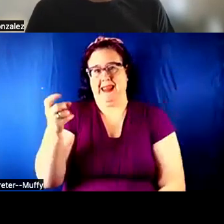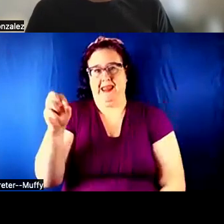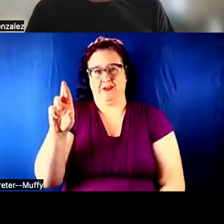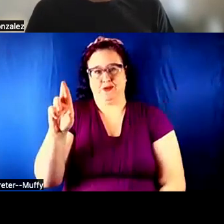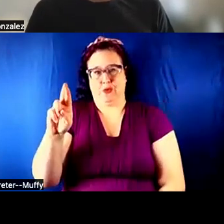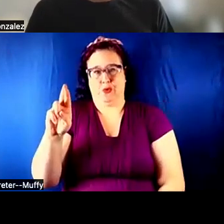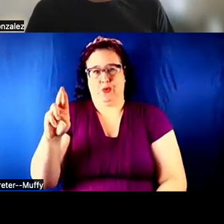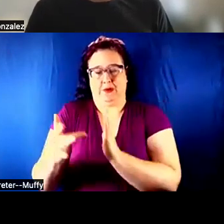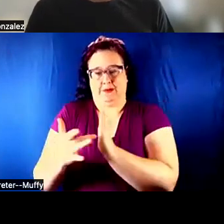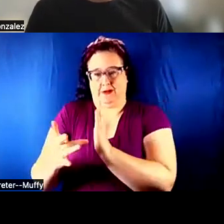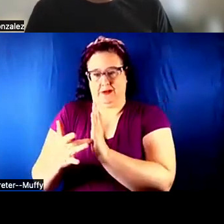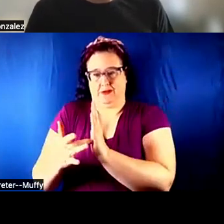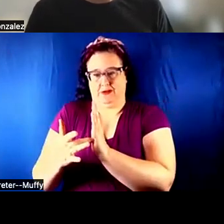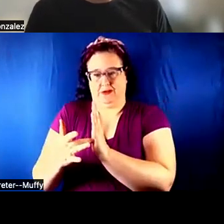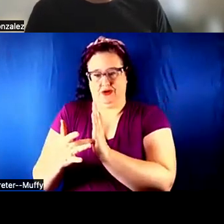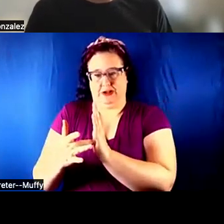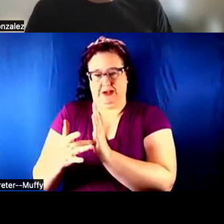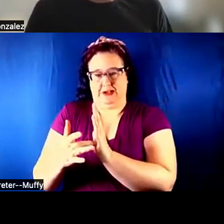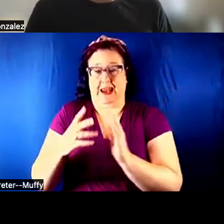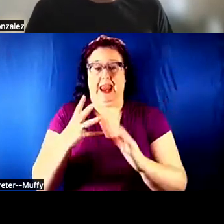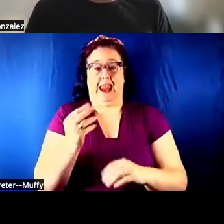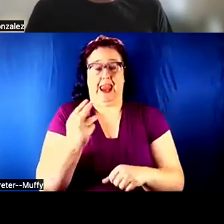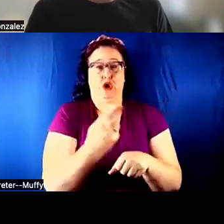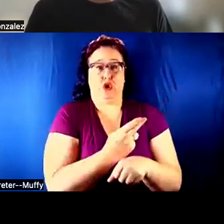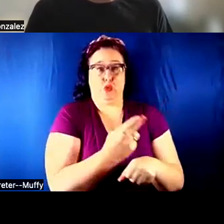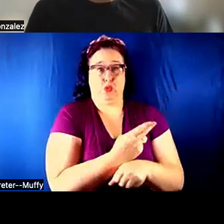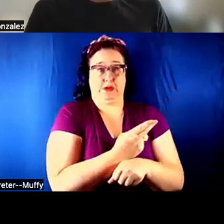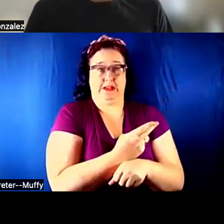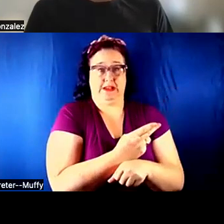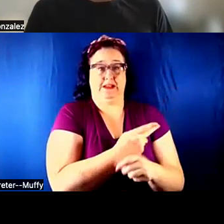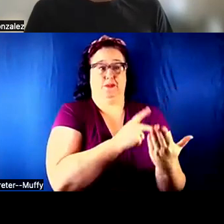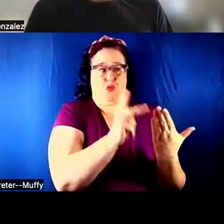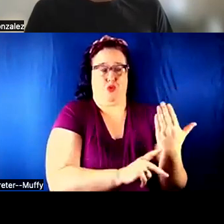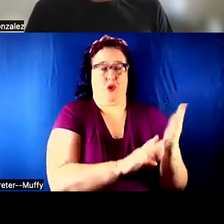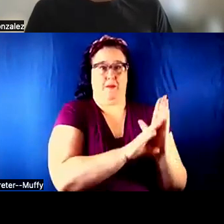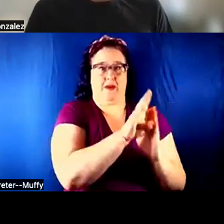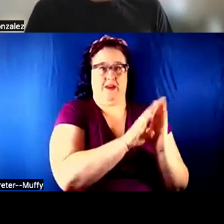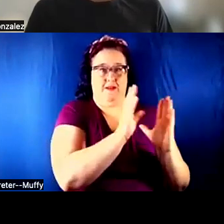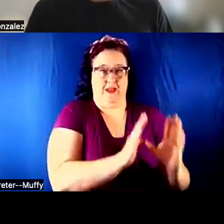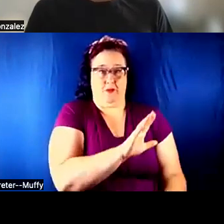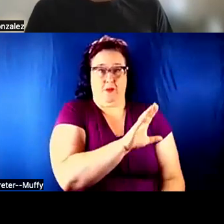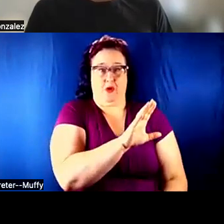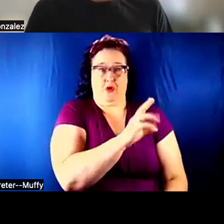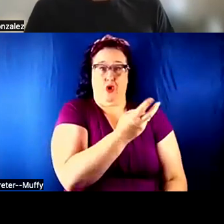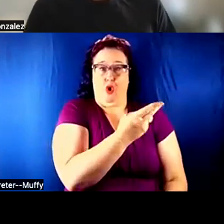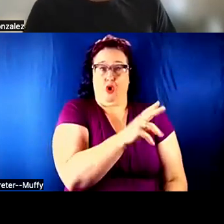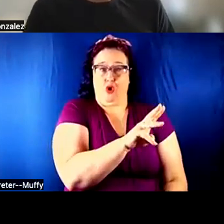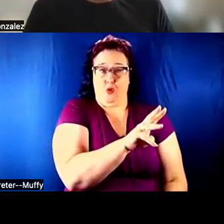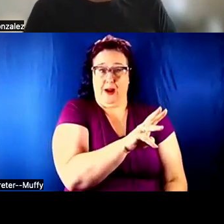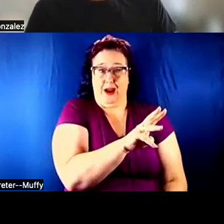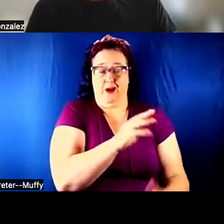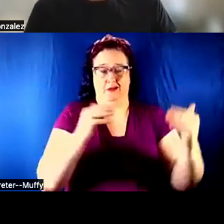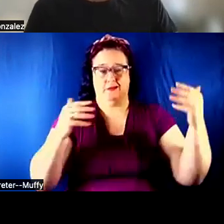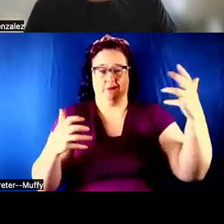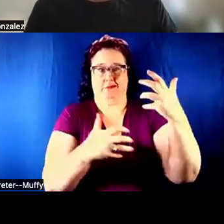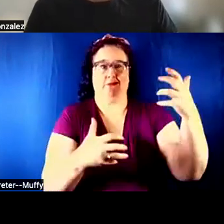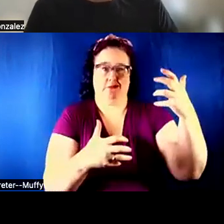AND XR APPLICATIONS DEVELOPED FOR THE HARDWARE DO NOT INCLUDE IN AN INTUITIVE WAY